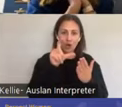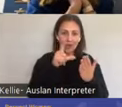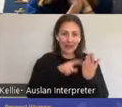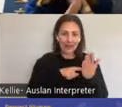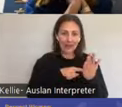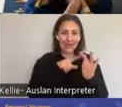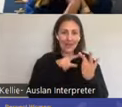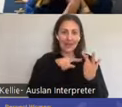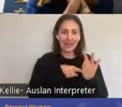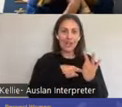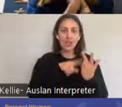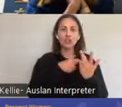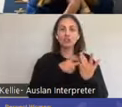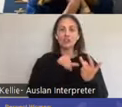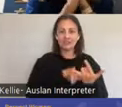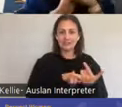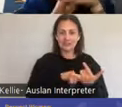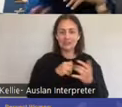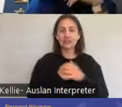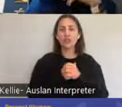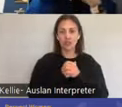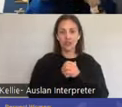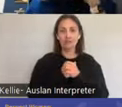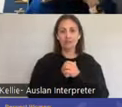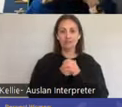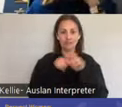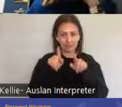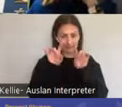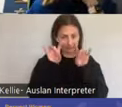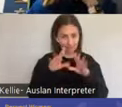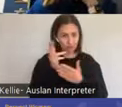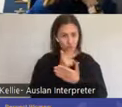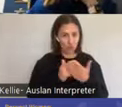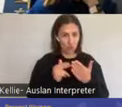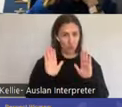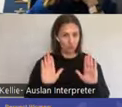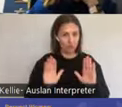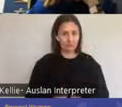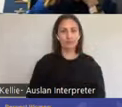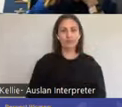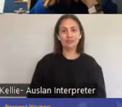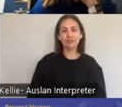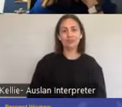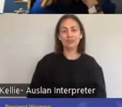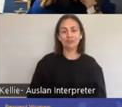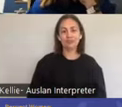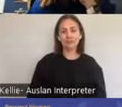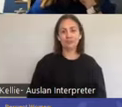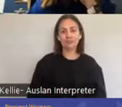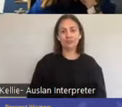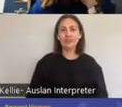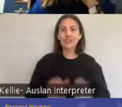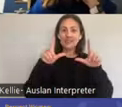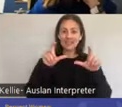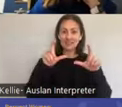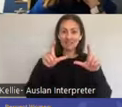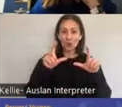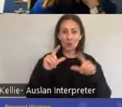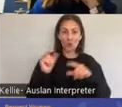what you think is a picture of the clitoris. And we might even get you to take some photos and send it through to the organisers. I'm sure that they would love to receive